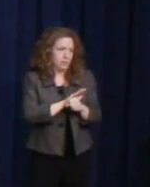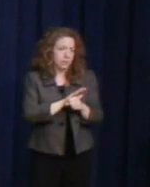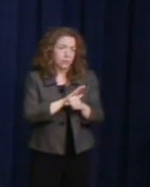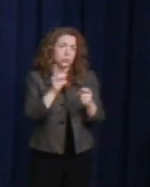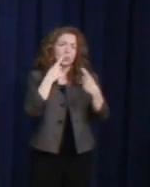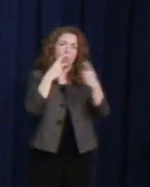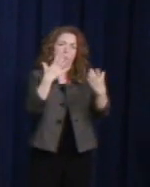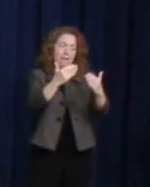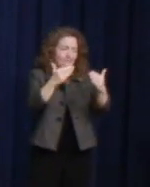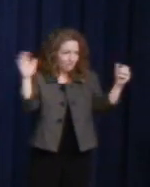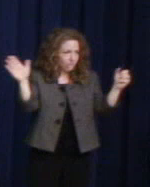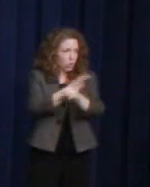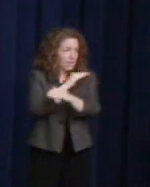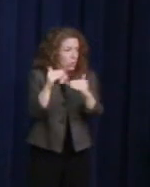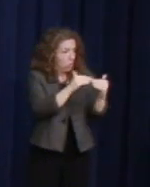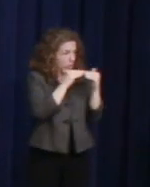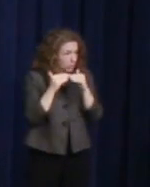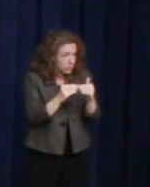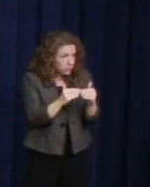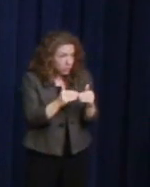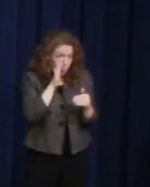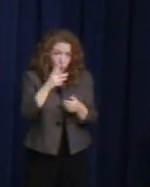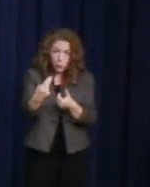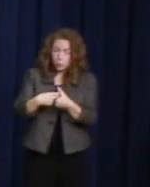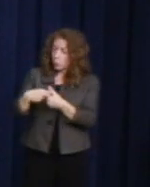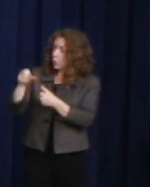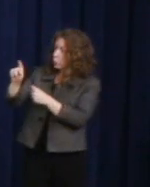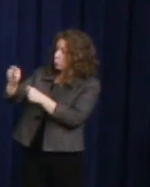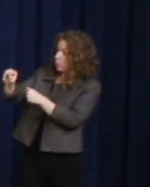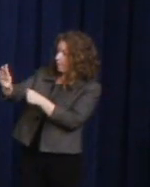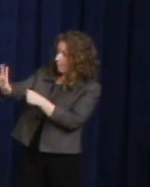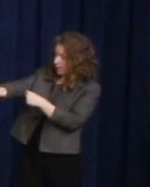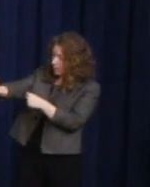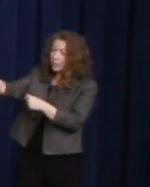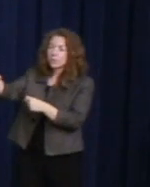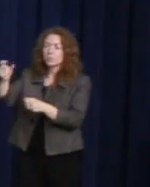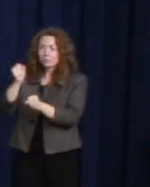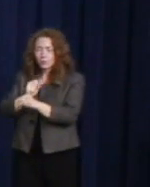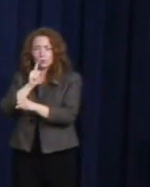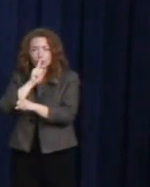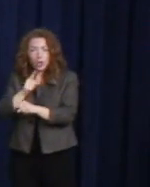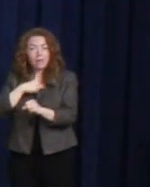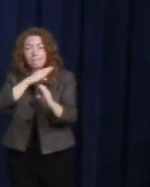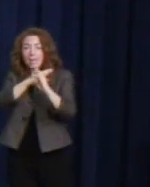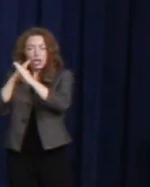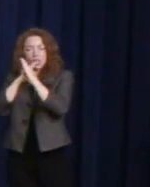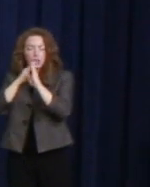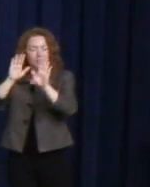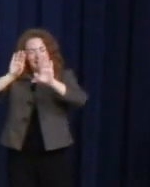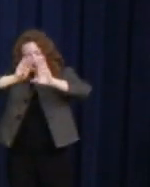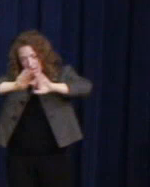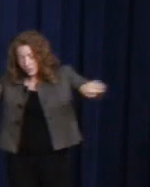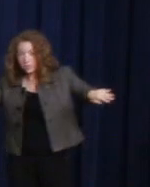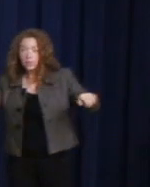Will you join Stuart Milk in ensuring that we break down those barriers and join us in opening